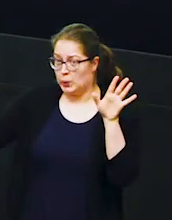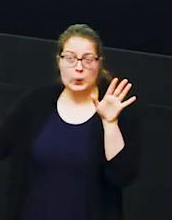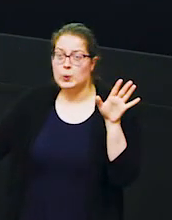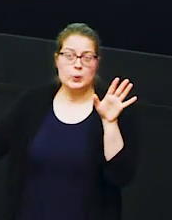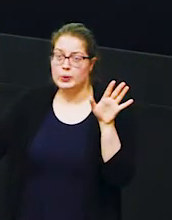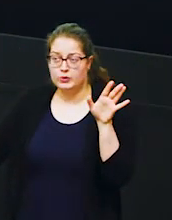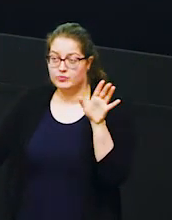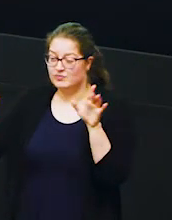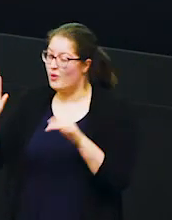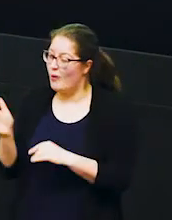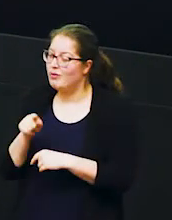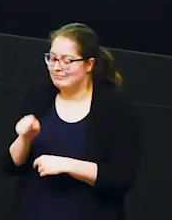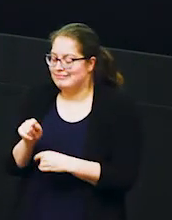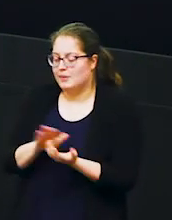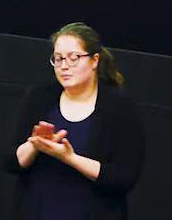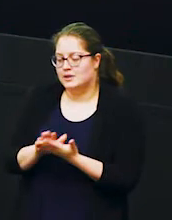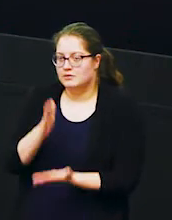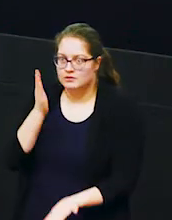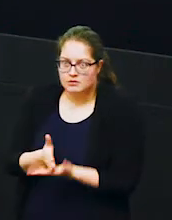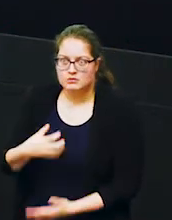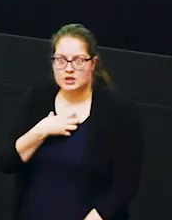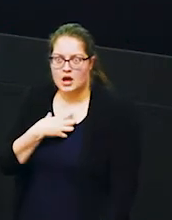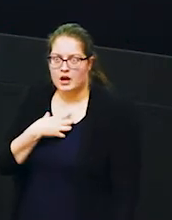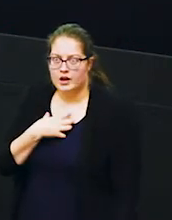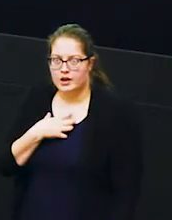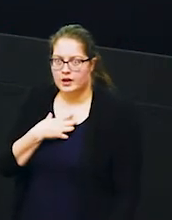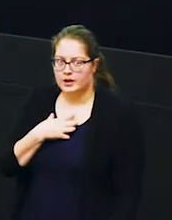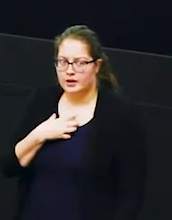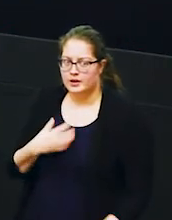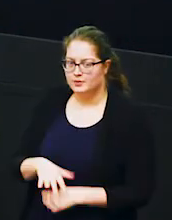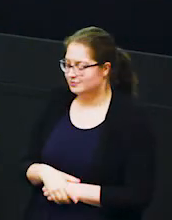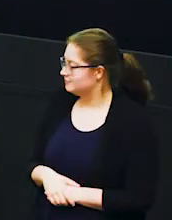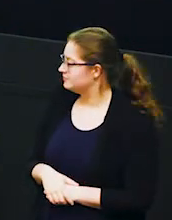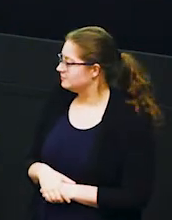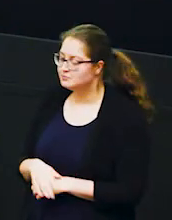all of that is a sign that an elephant is very scared of something so does anybody know what